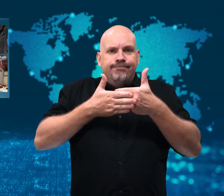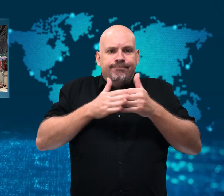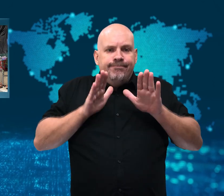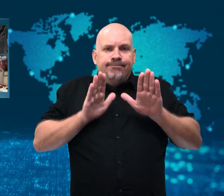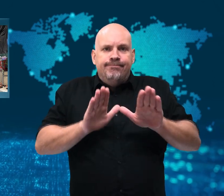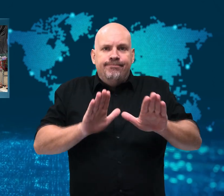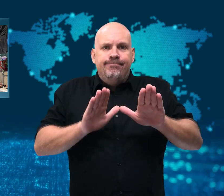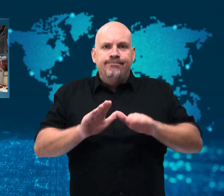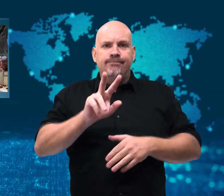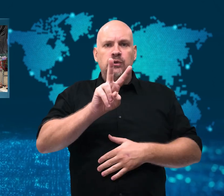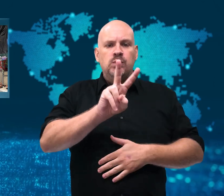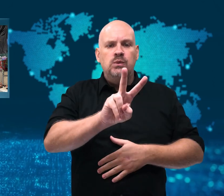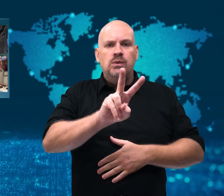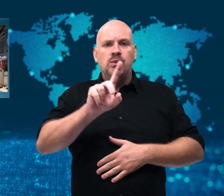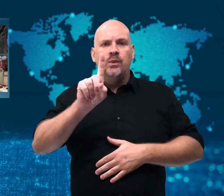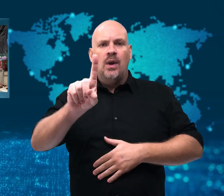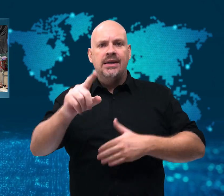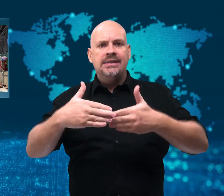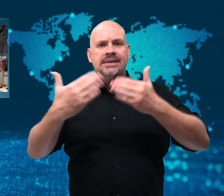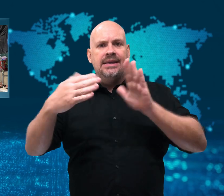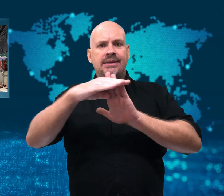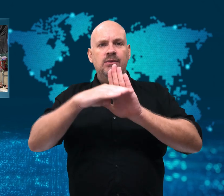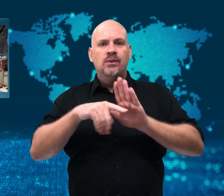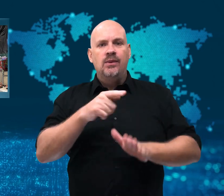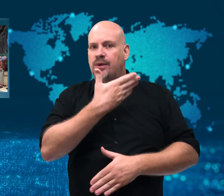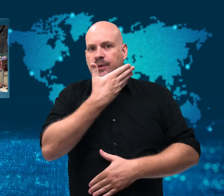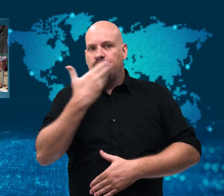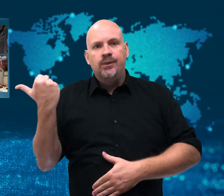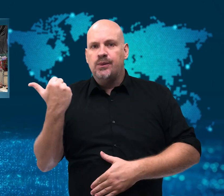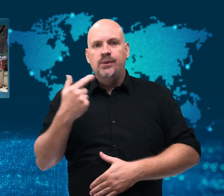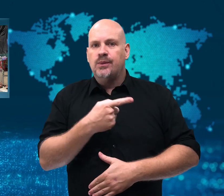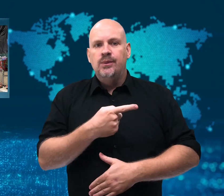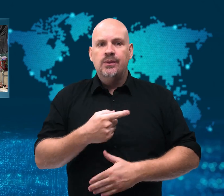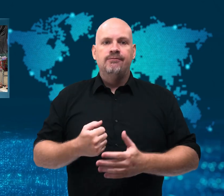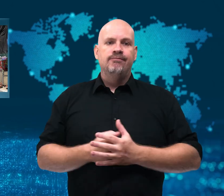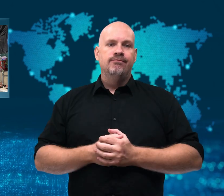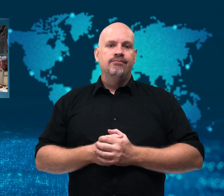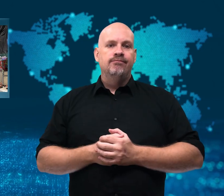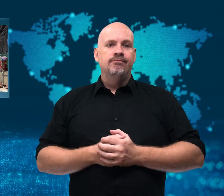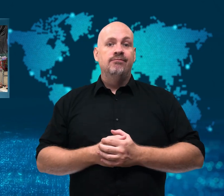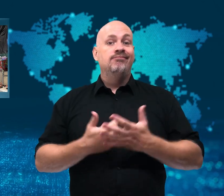As a result, eight people were infected.